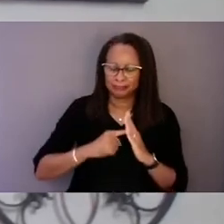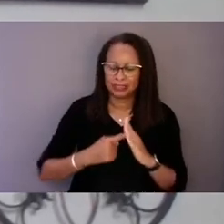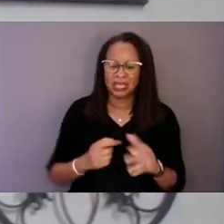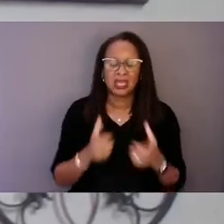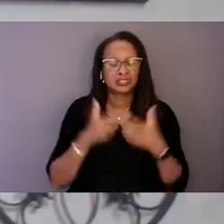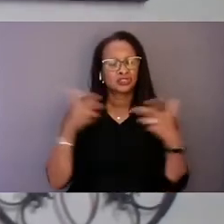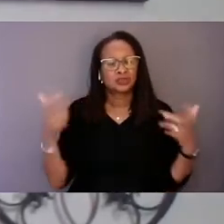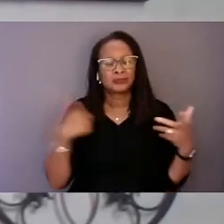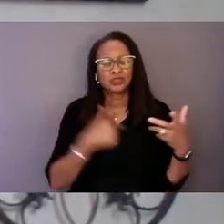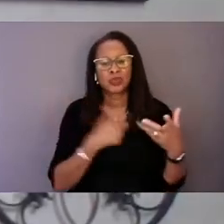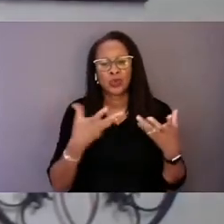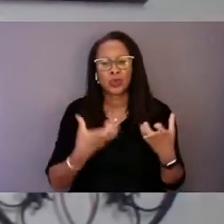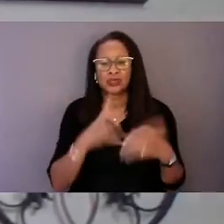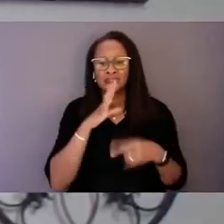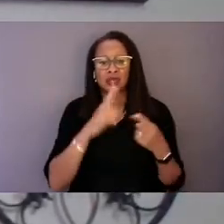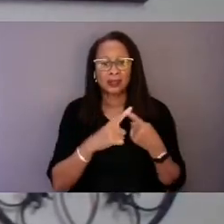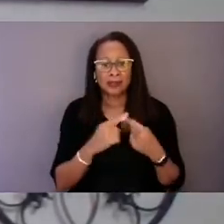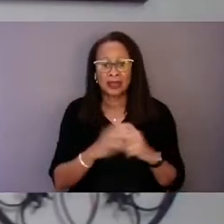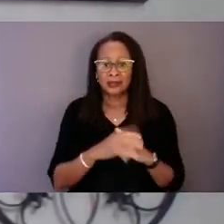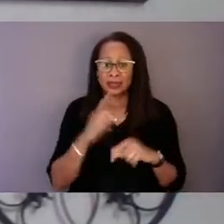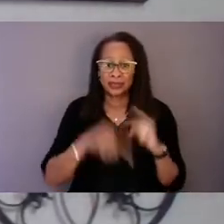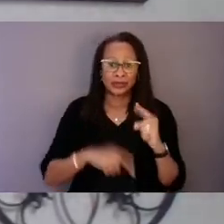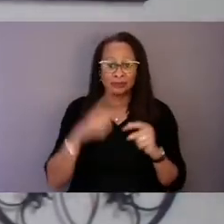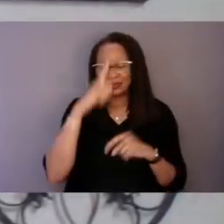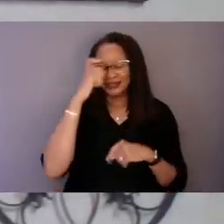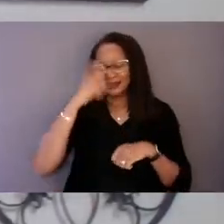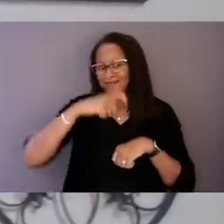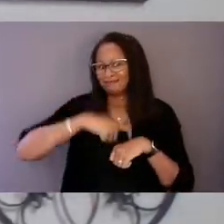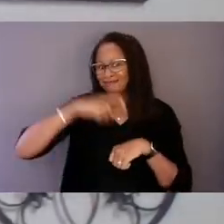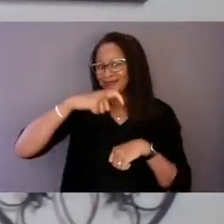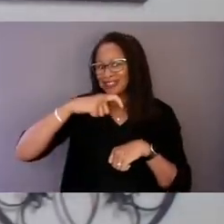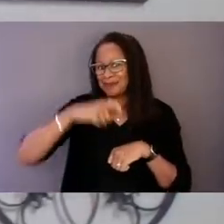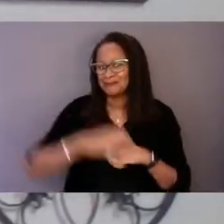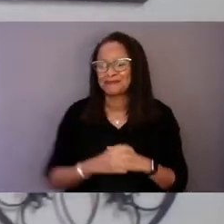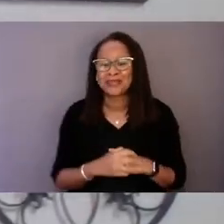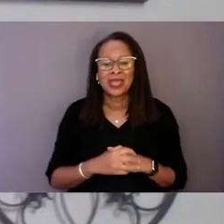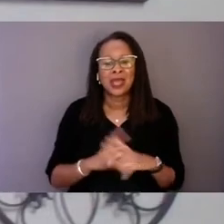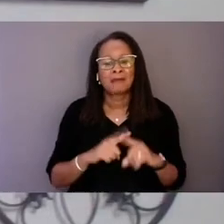that we couldn't simply because of time, but I do want to leave you with a few words and thoughts